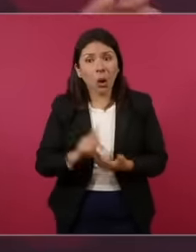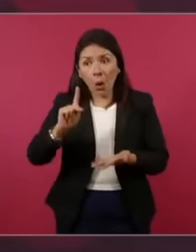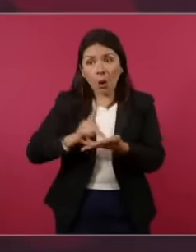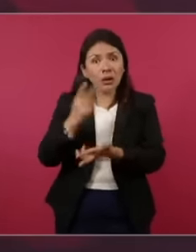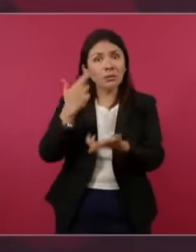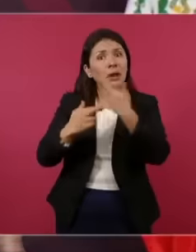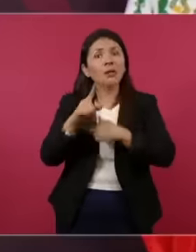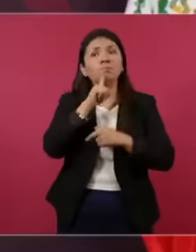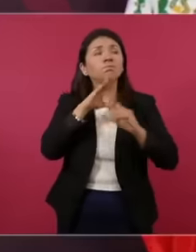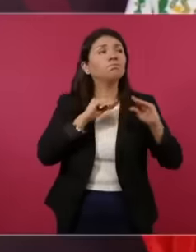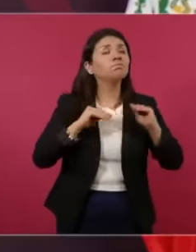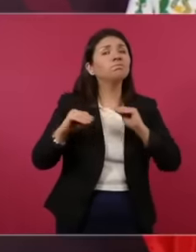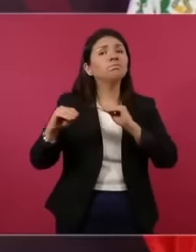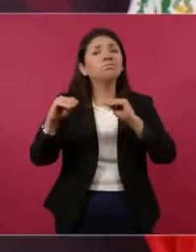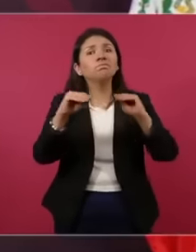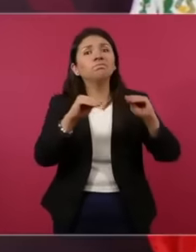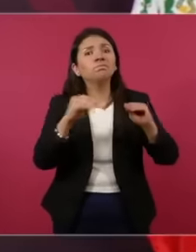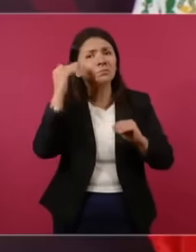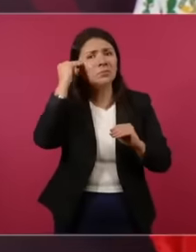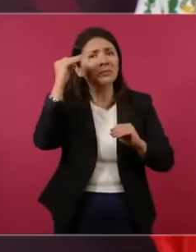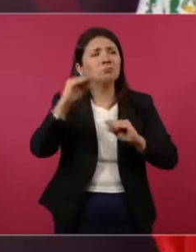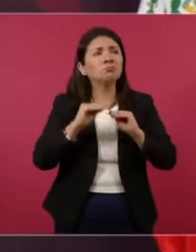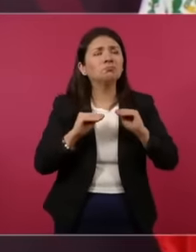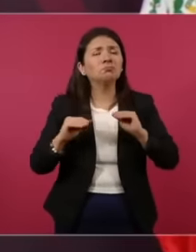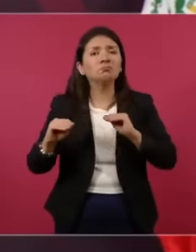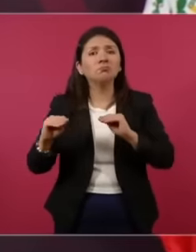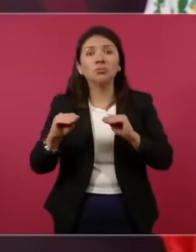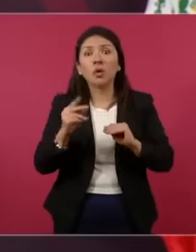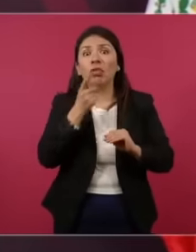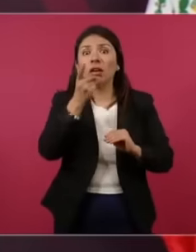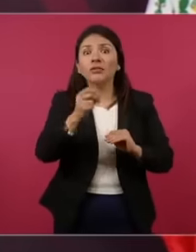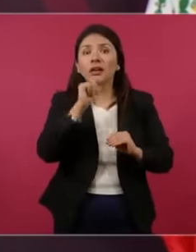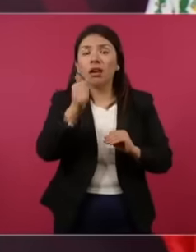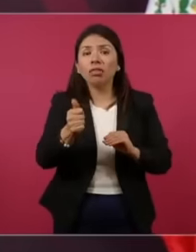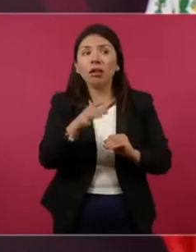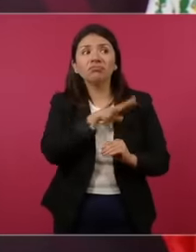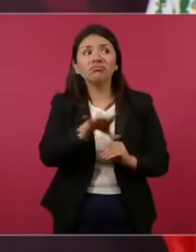anything